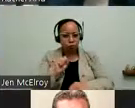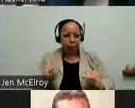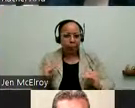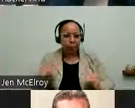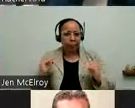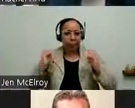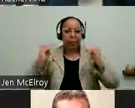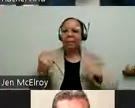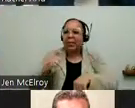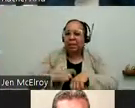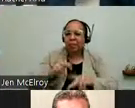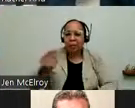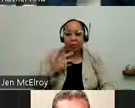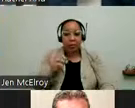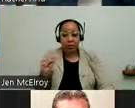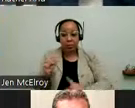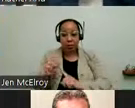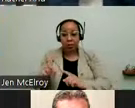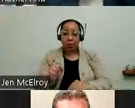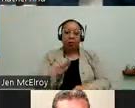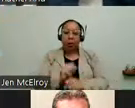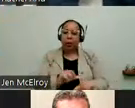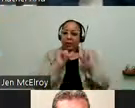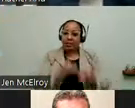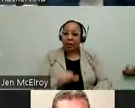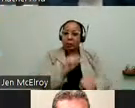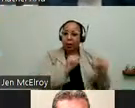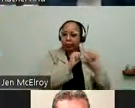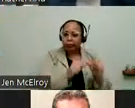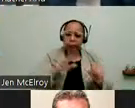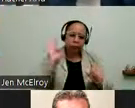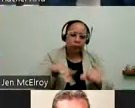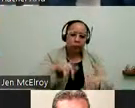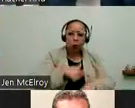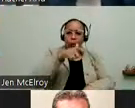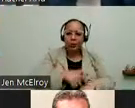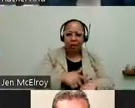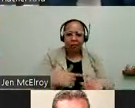who were in the same job for a long time without the opportunity to be